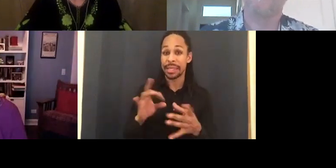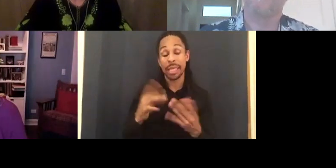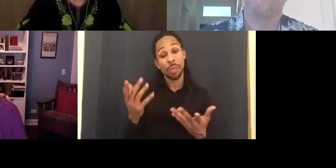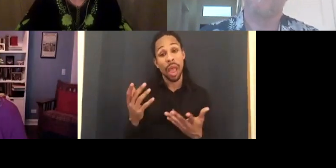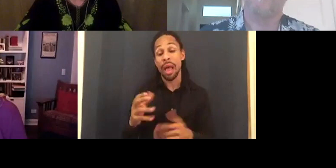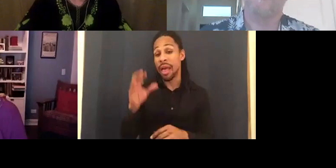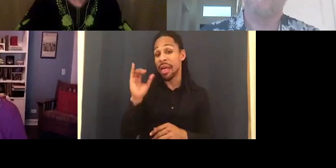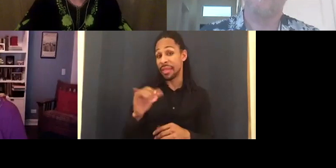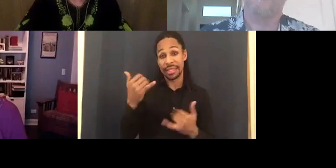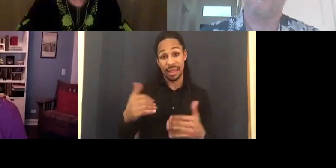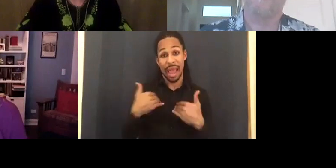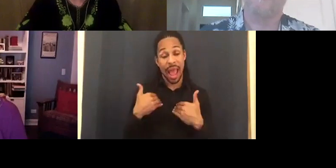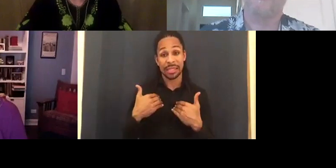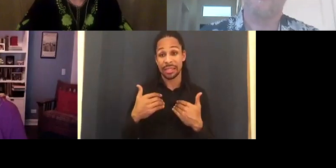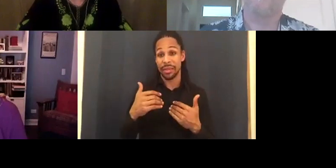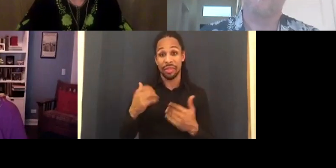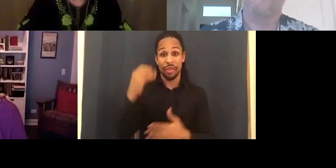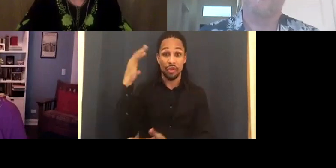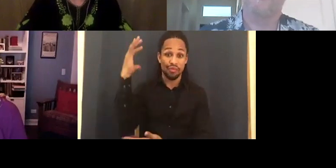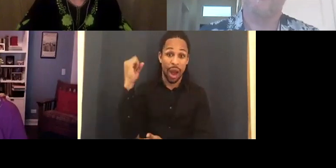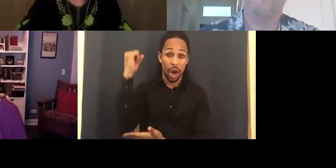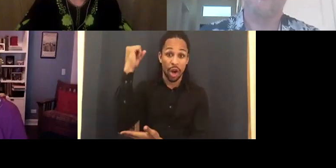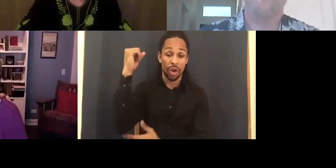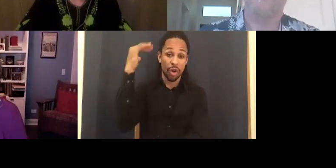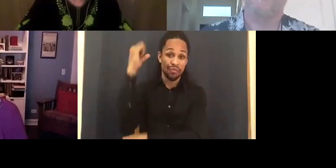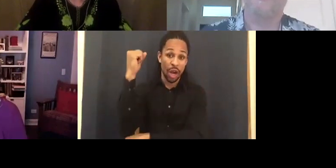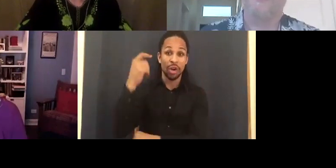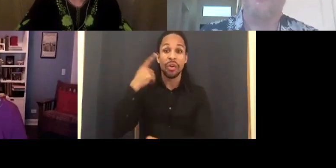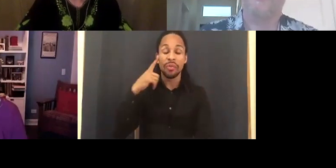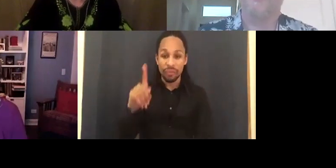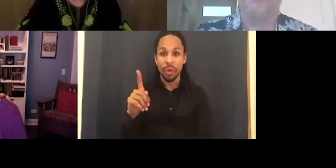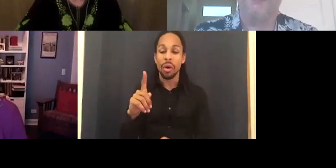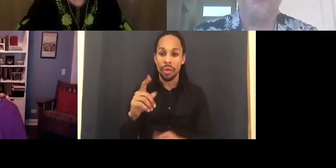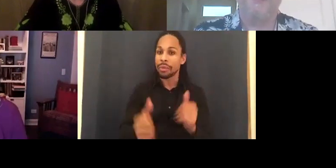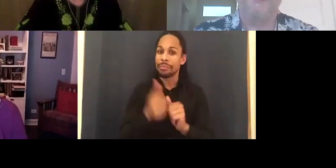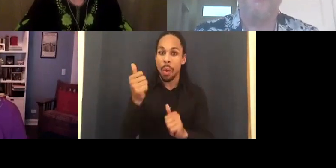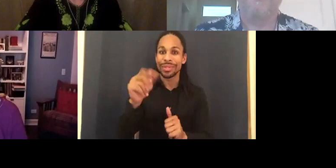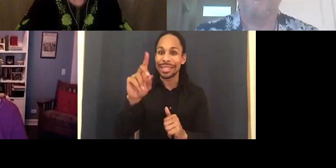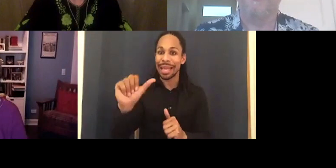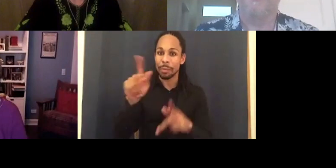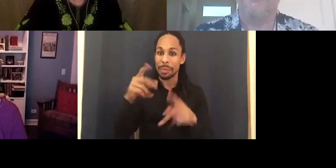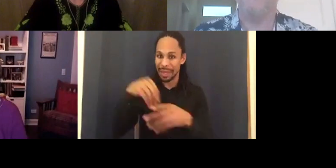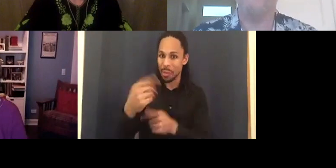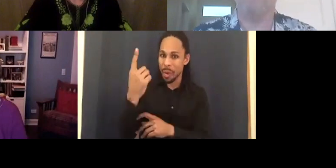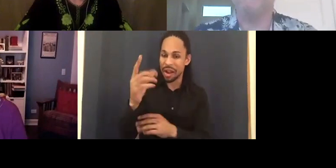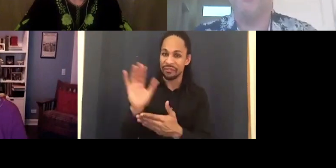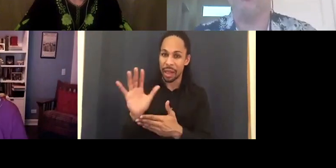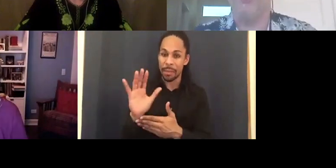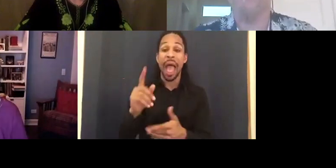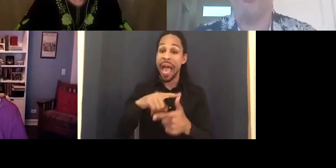But it was swiftly banned and did not release in America until the '60s. Then it was the underground circuit.